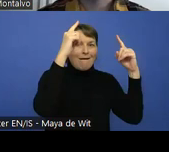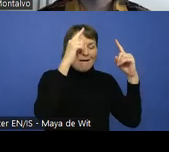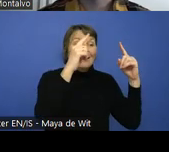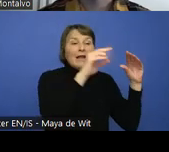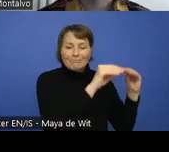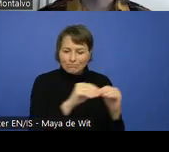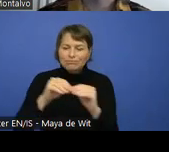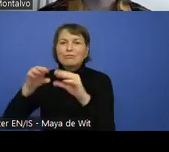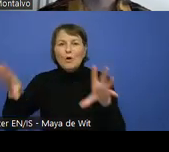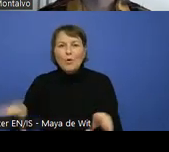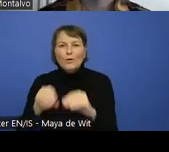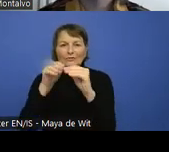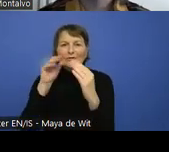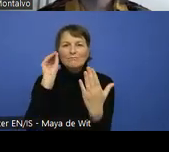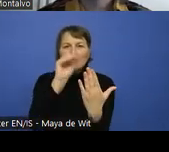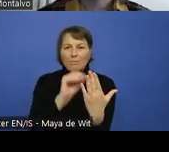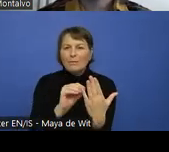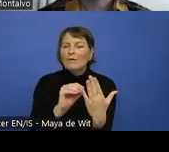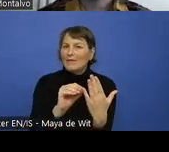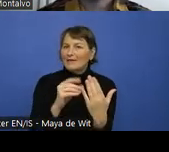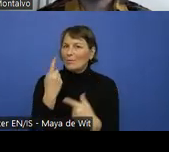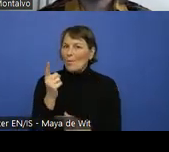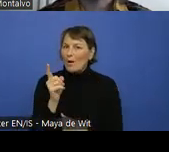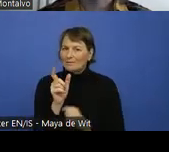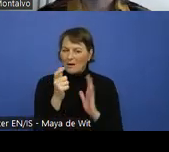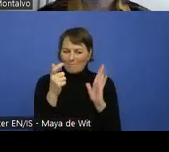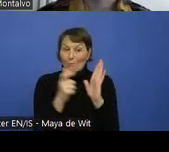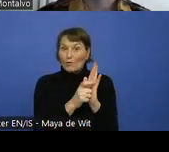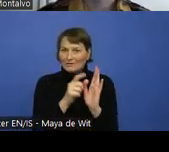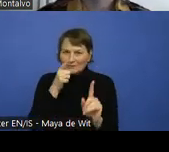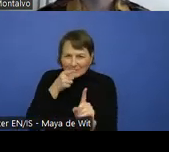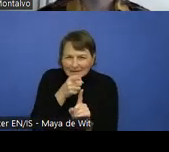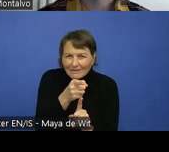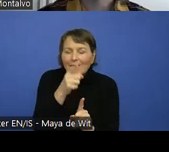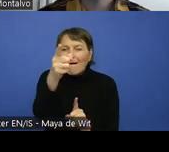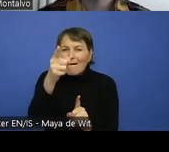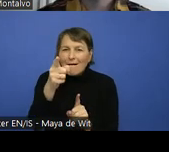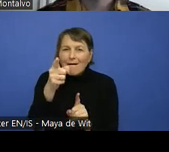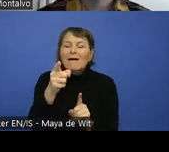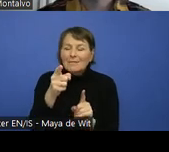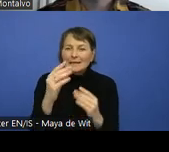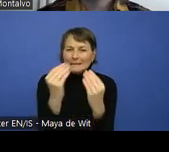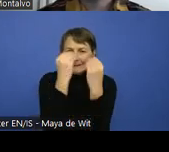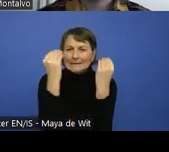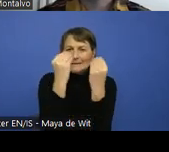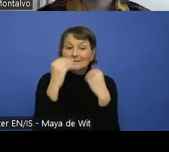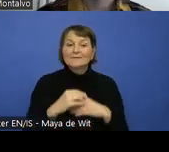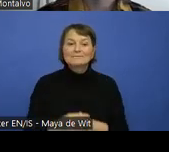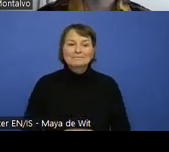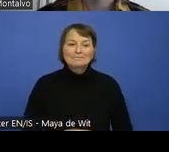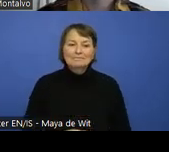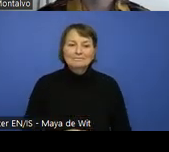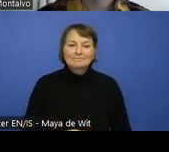That's our custom widget modules.